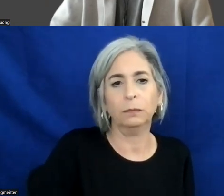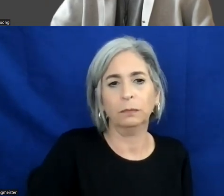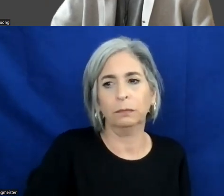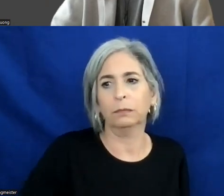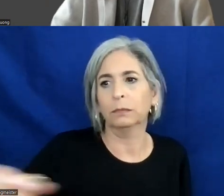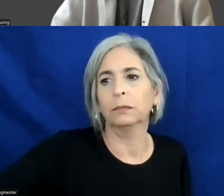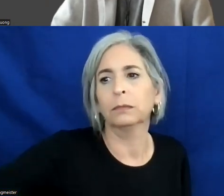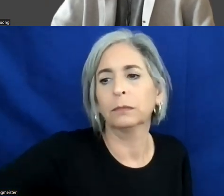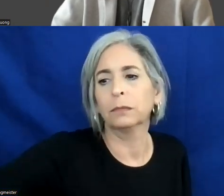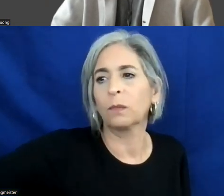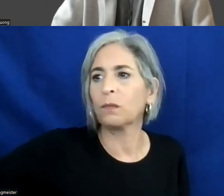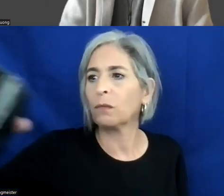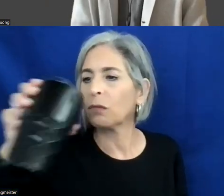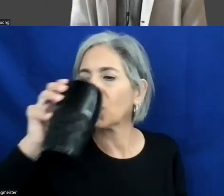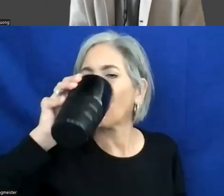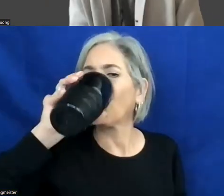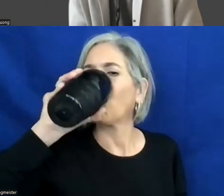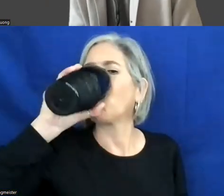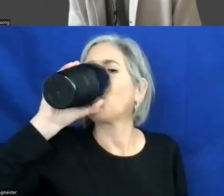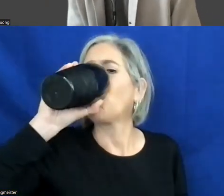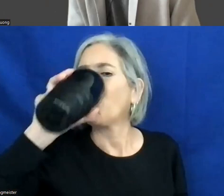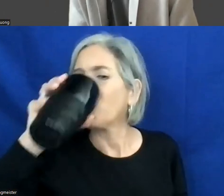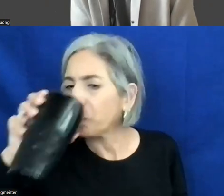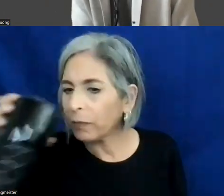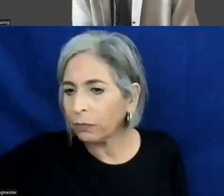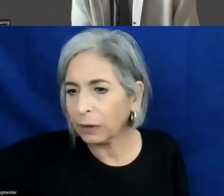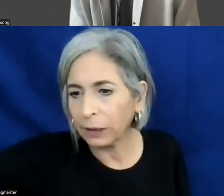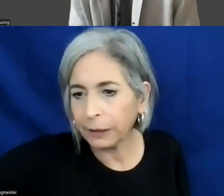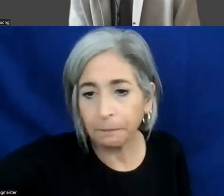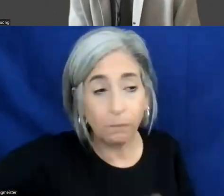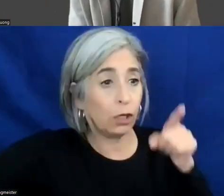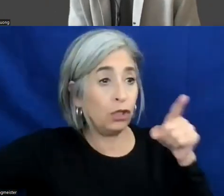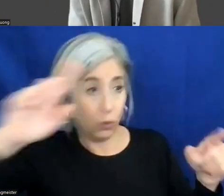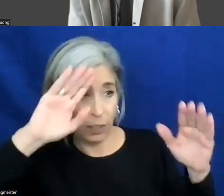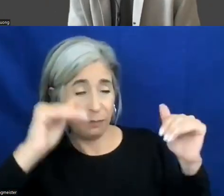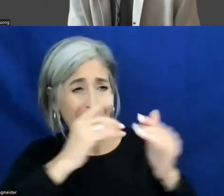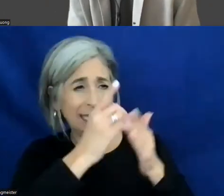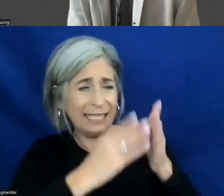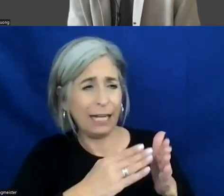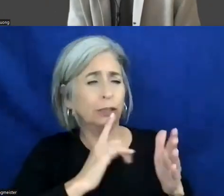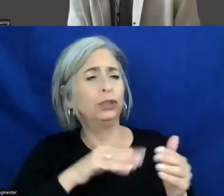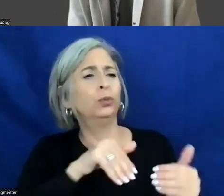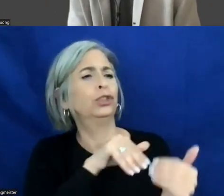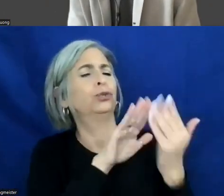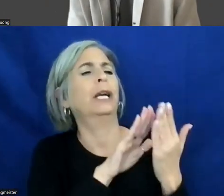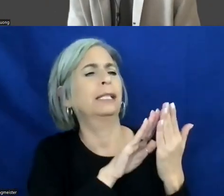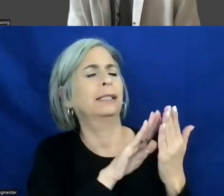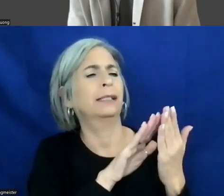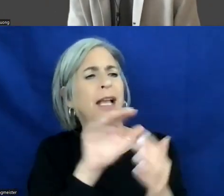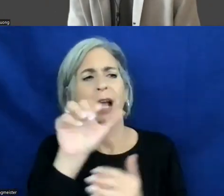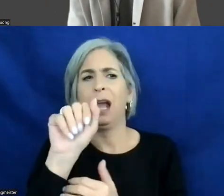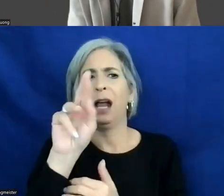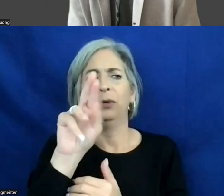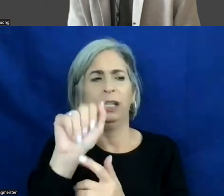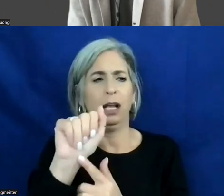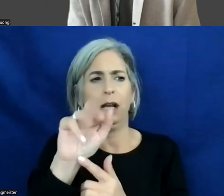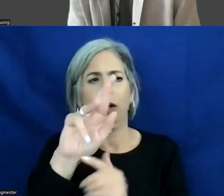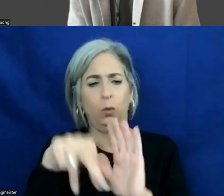Thank you. Do you expect designers to address variables in the design specs?